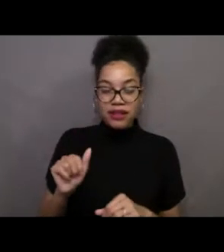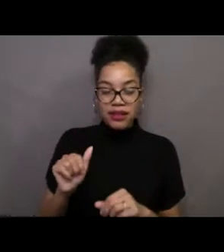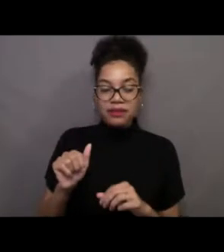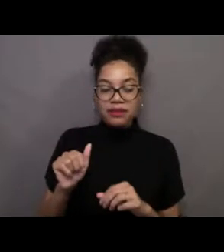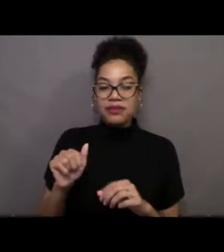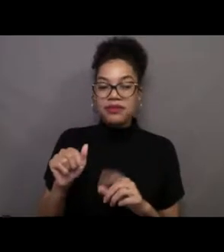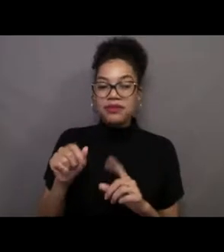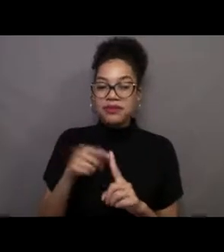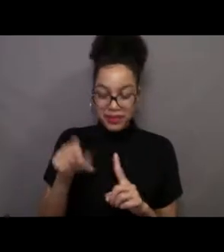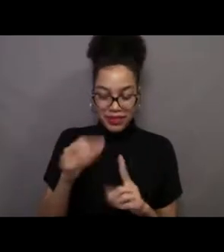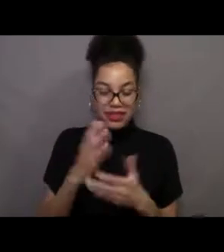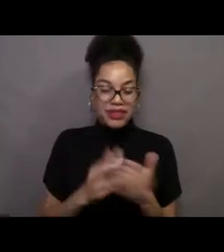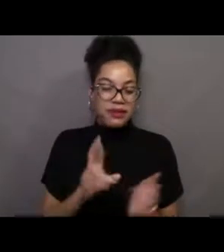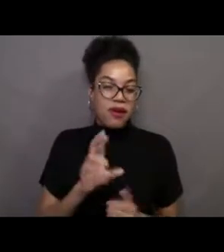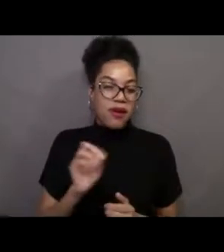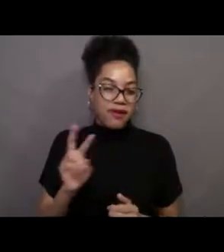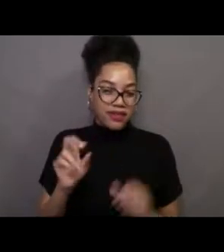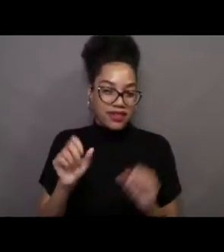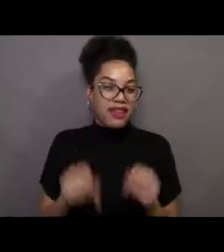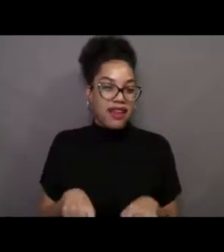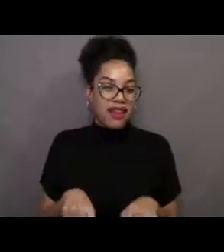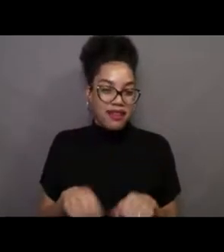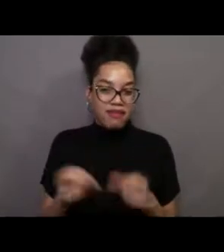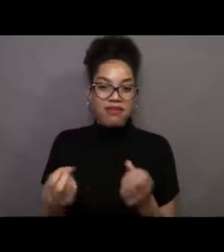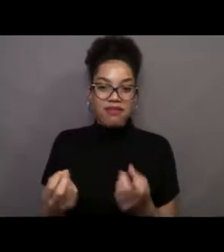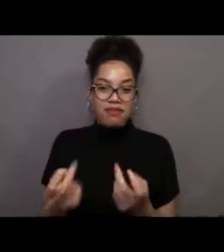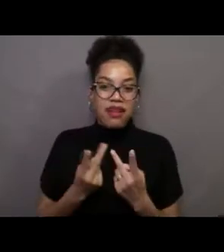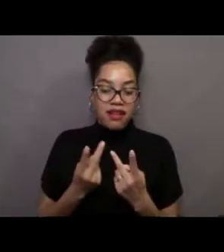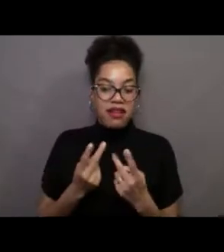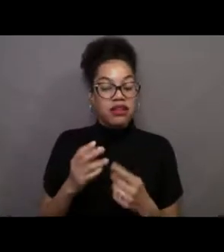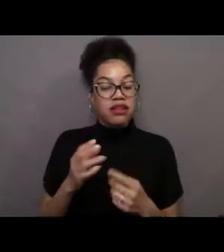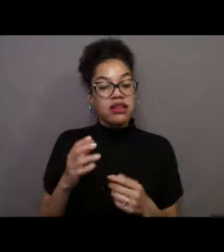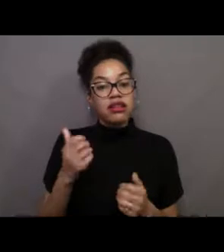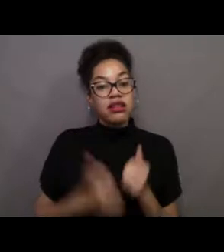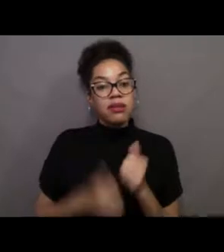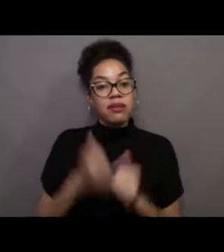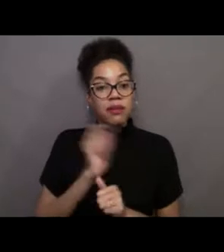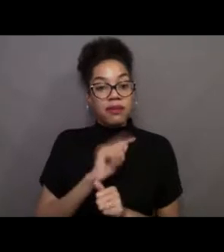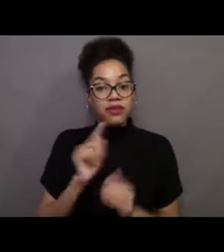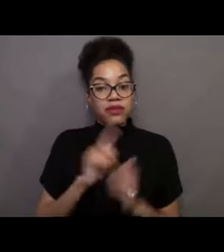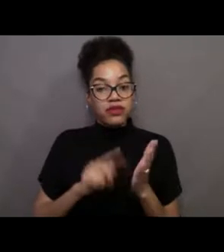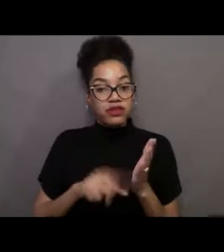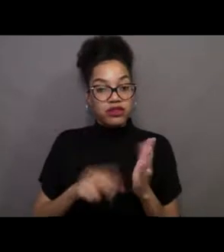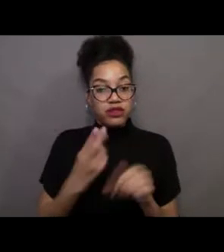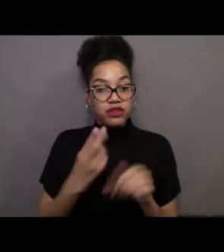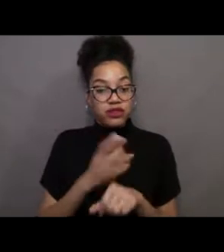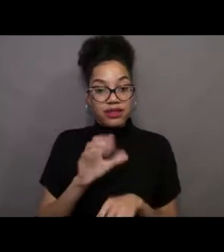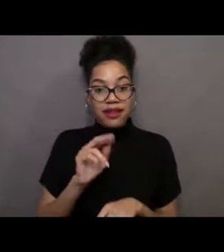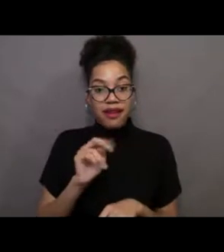in fact, most of the ones that researchers are using out in the canyon are equipped with sample baskets.